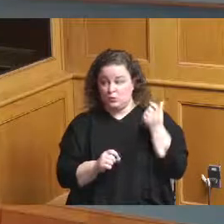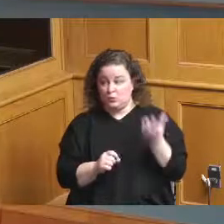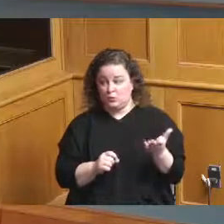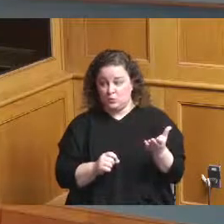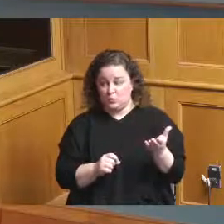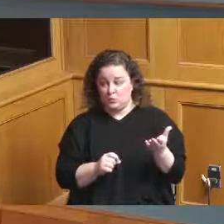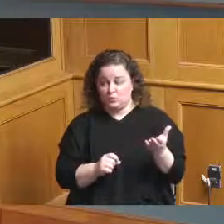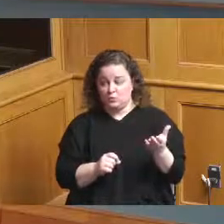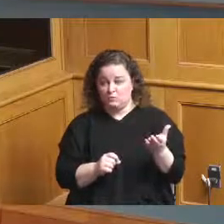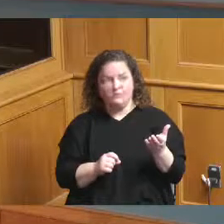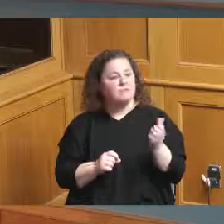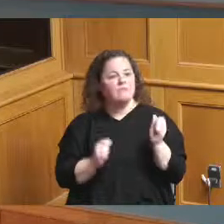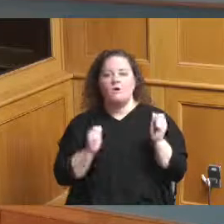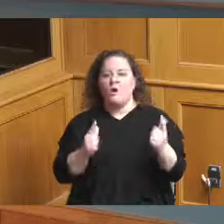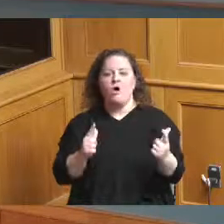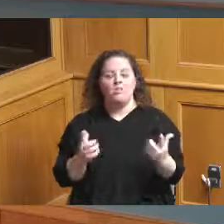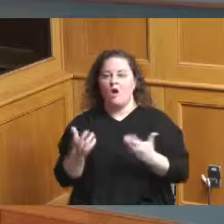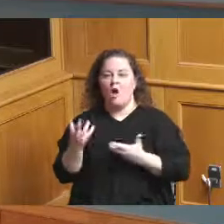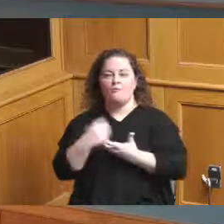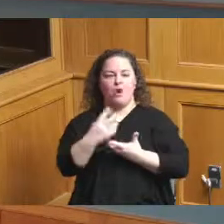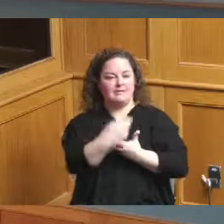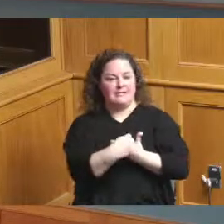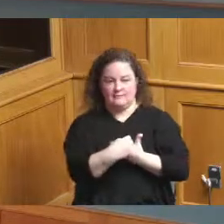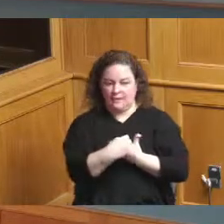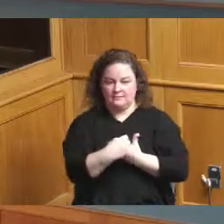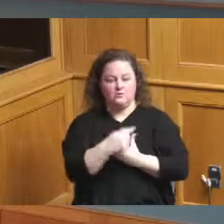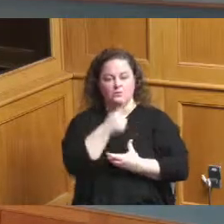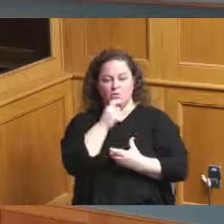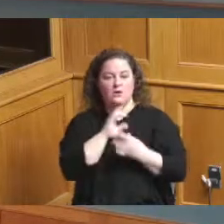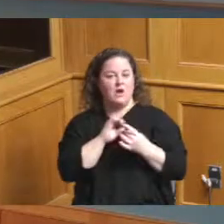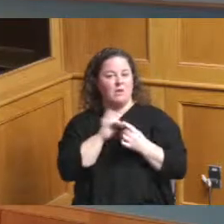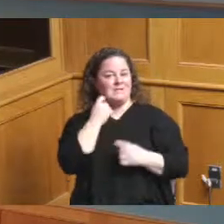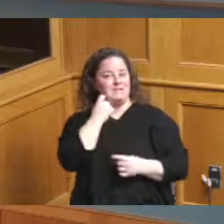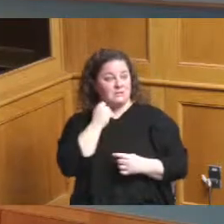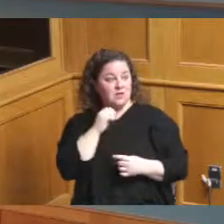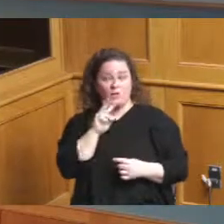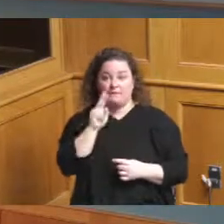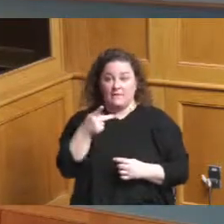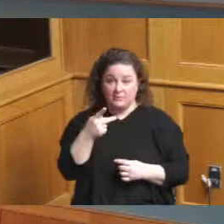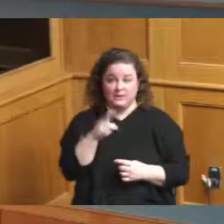participants who have given comments so Vice President Reece you have any questions or comments